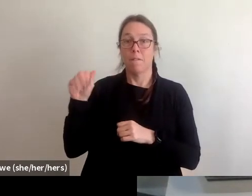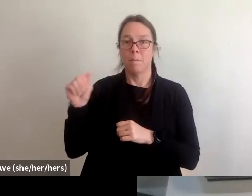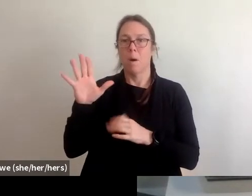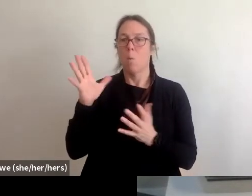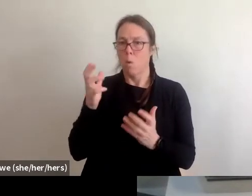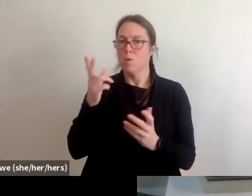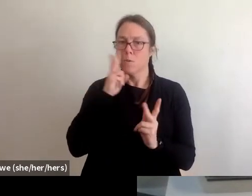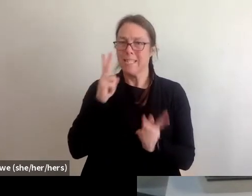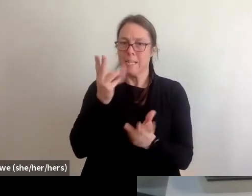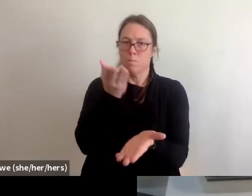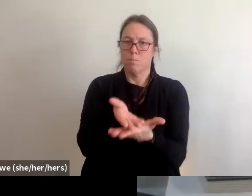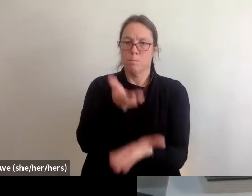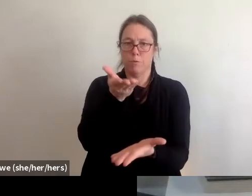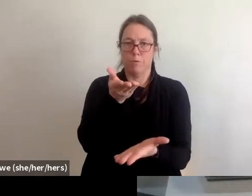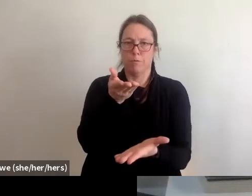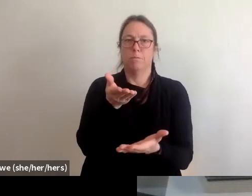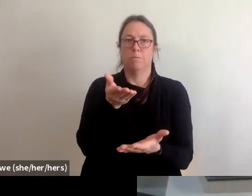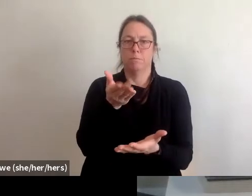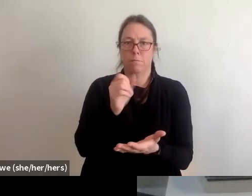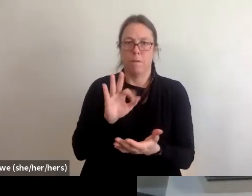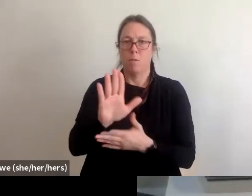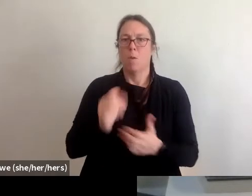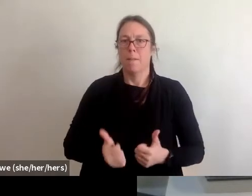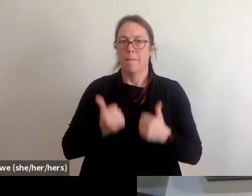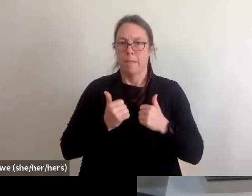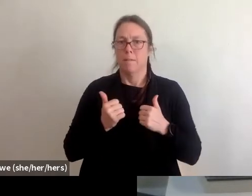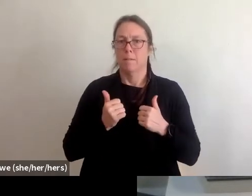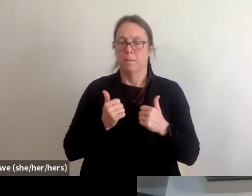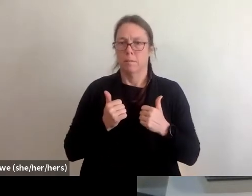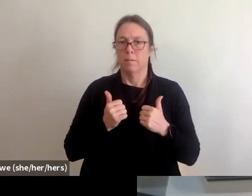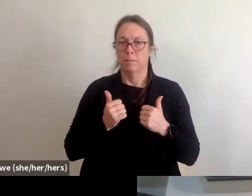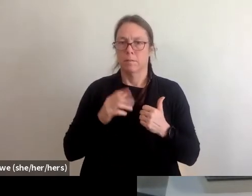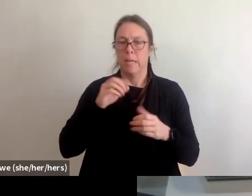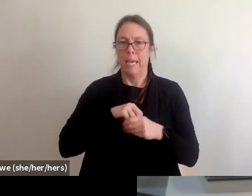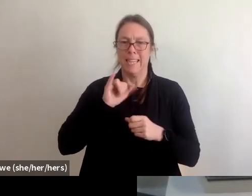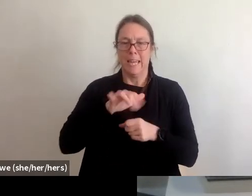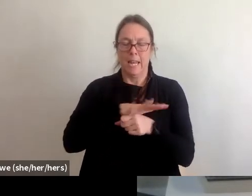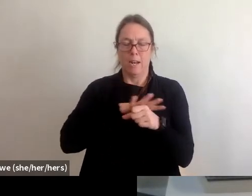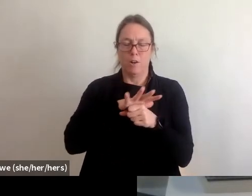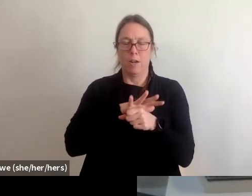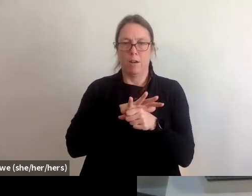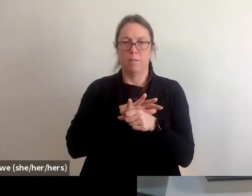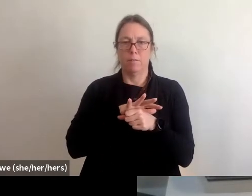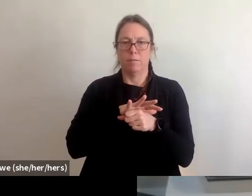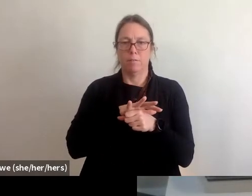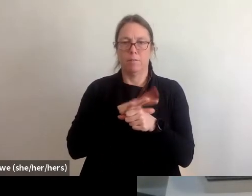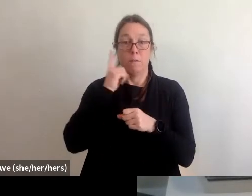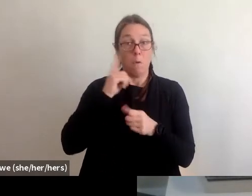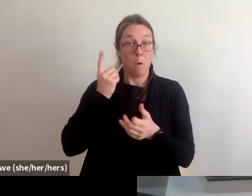some sort of proof of residency at a disaster damage location in order for you to get assistance.